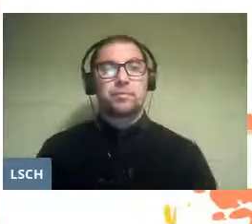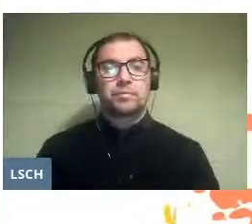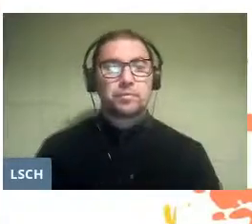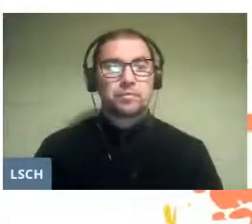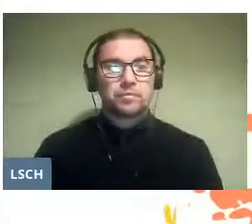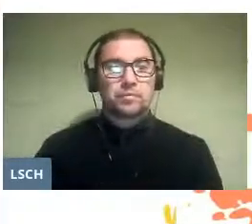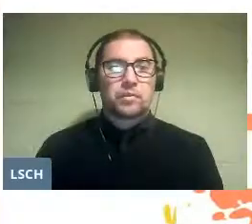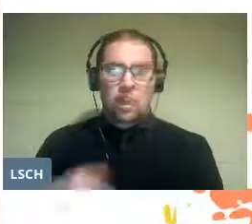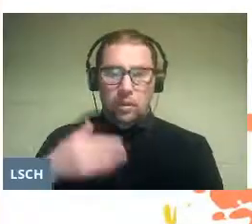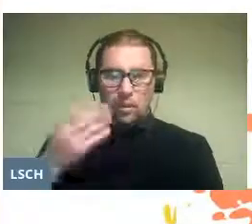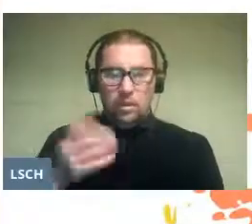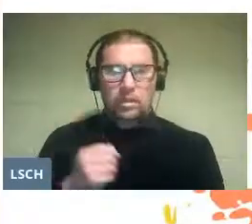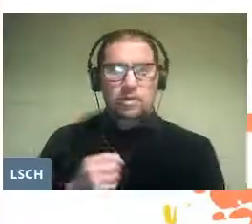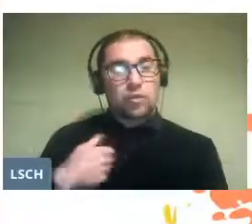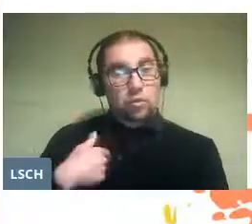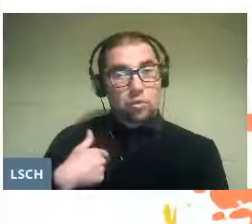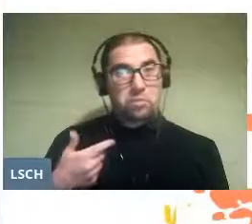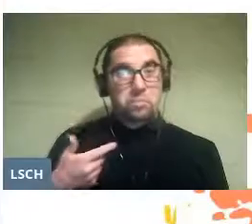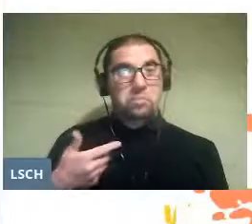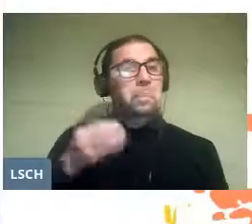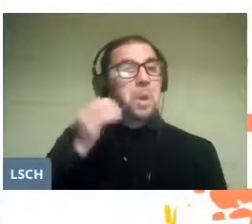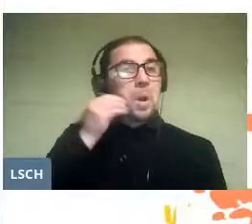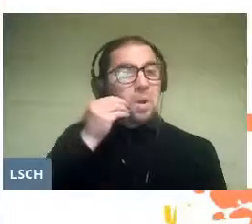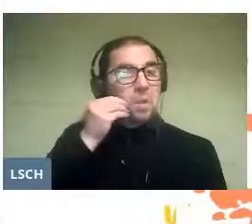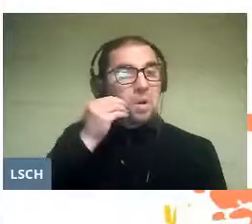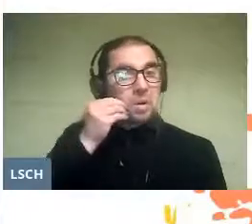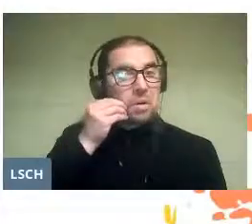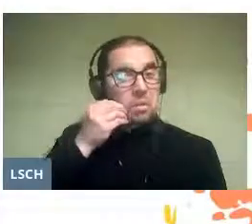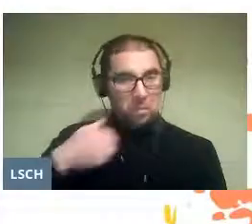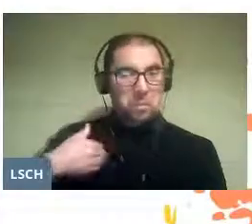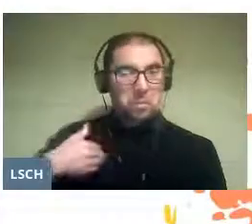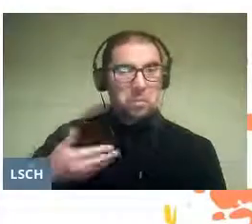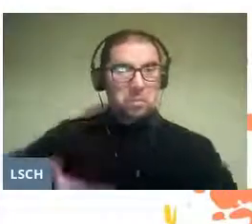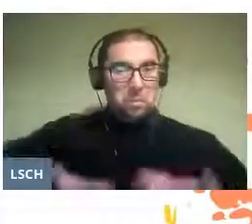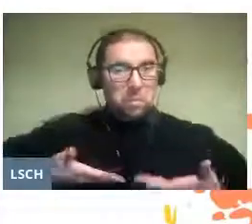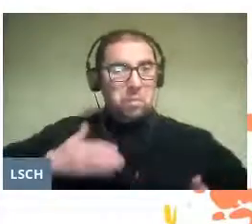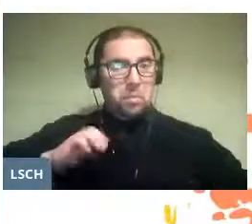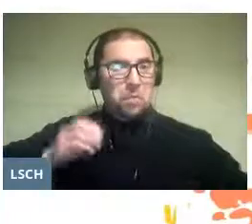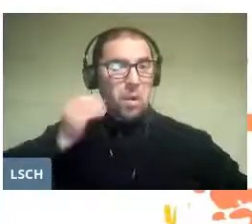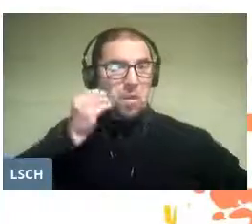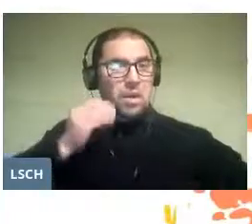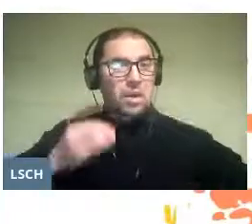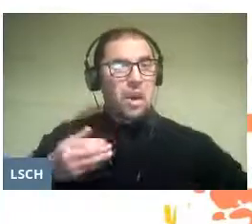So as an energetic grandmother, I think it is my duty